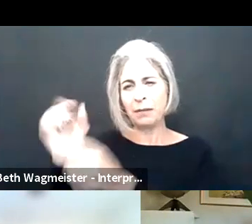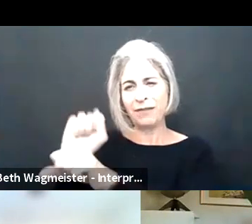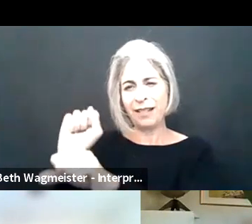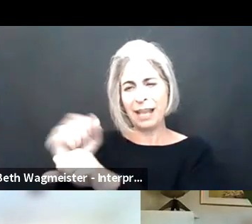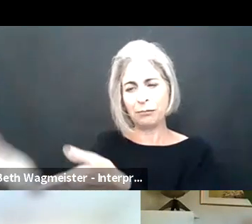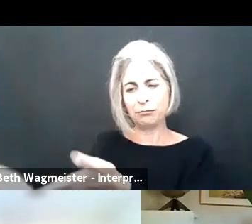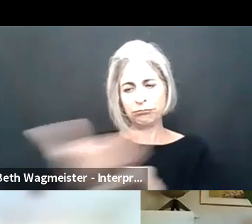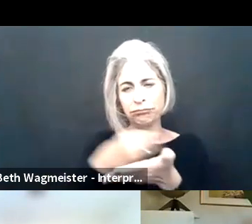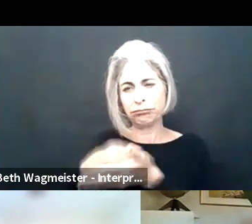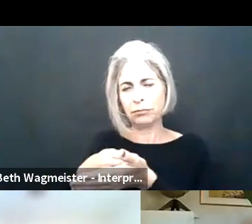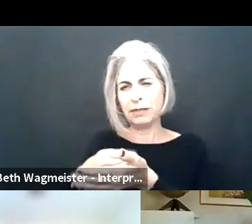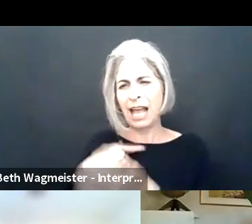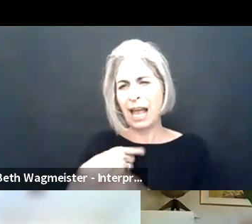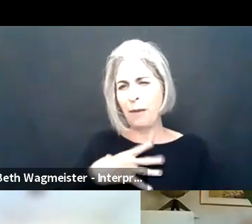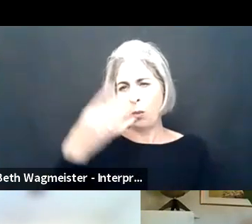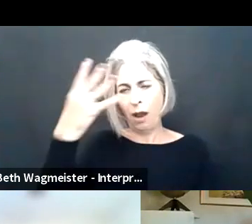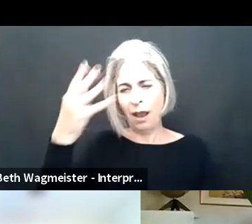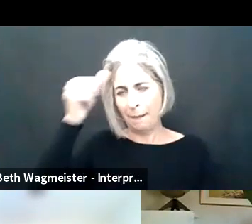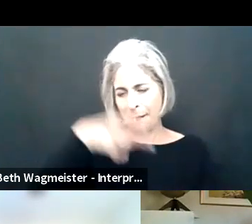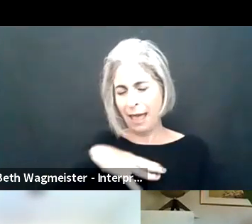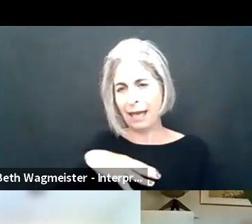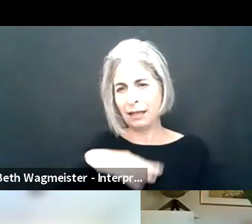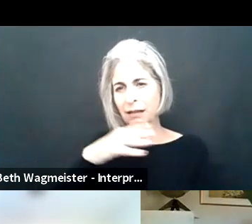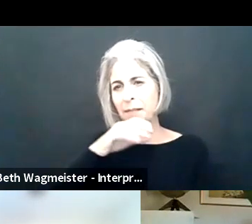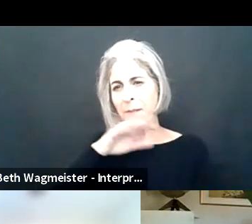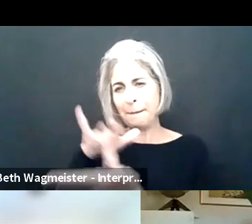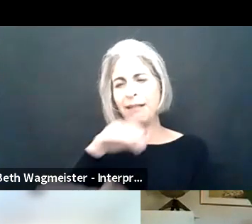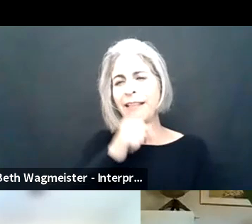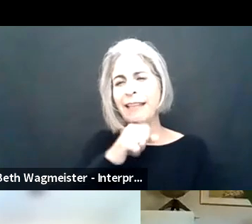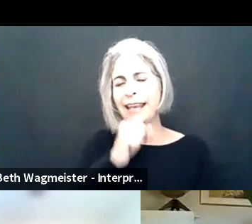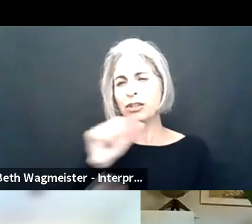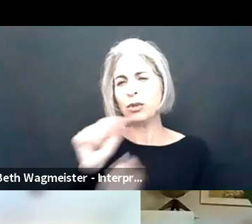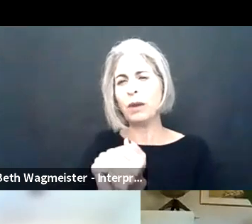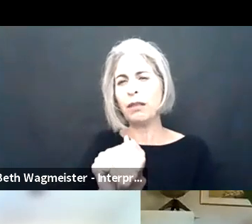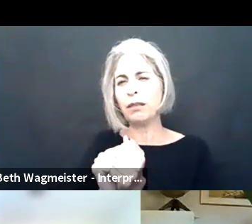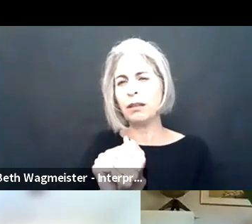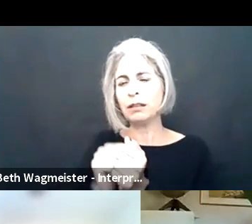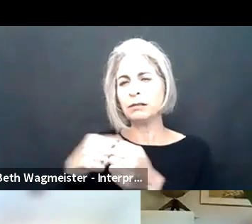technology, funded by the US Department